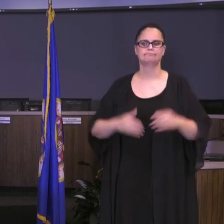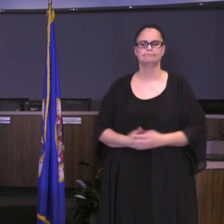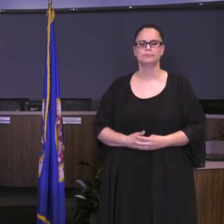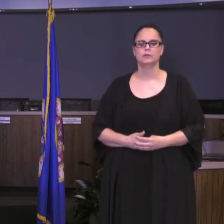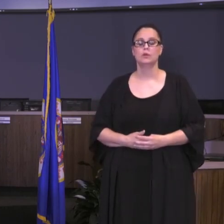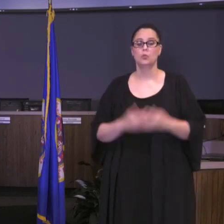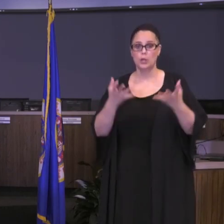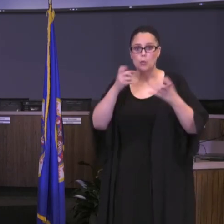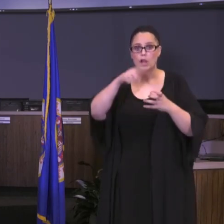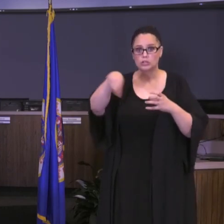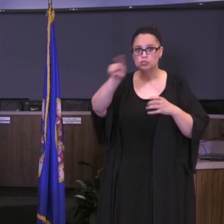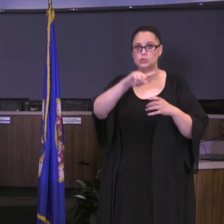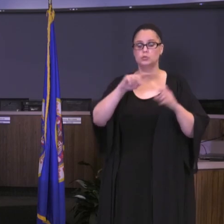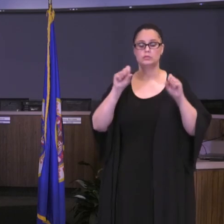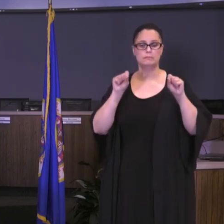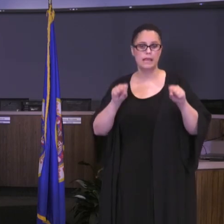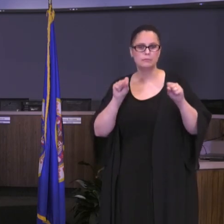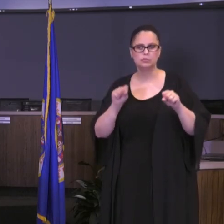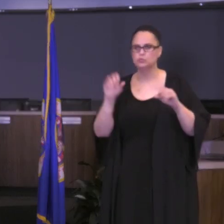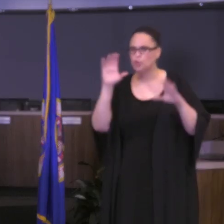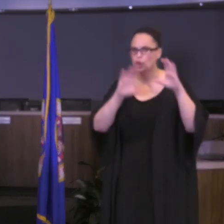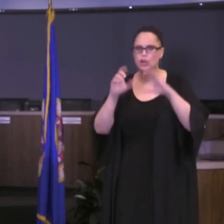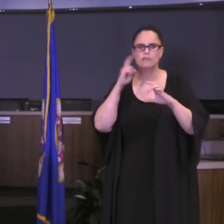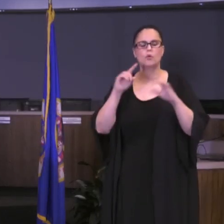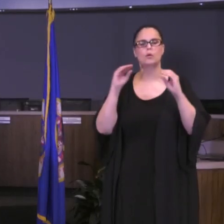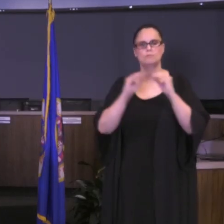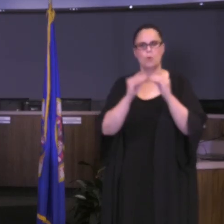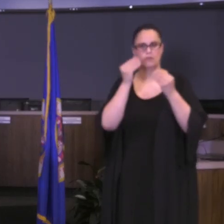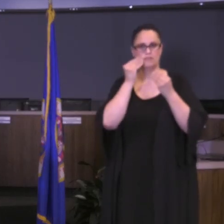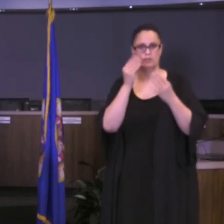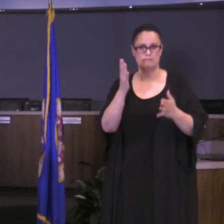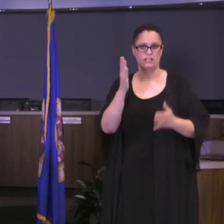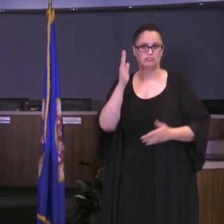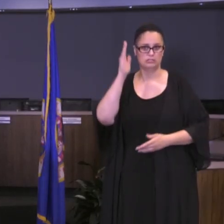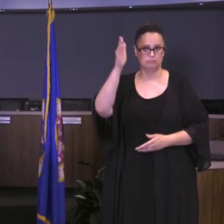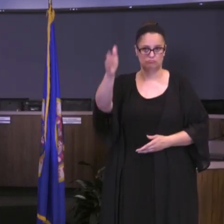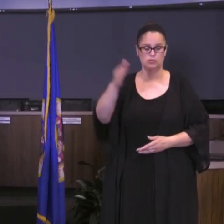information in the coming weeks in terms of what our plans are for